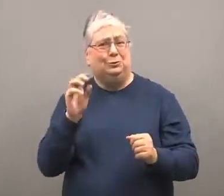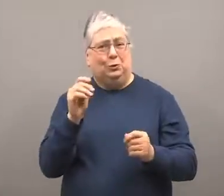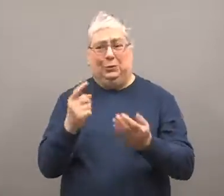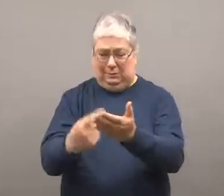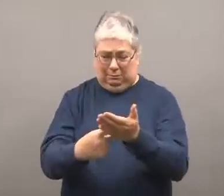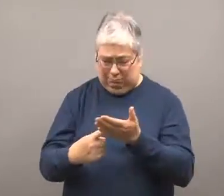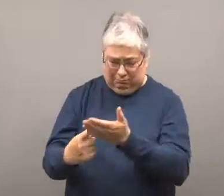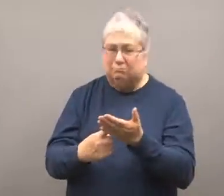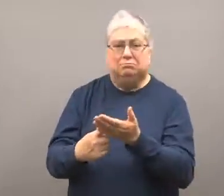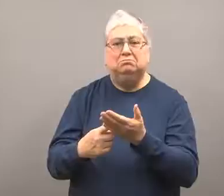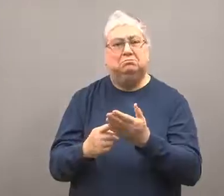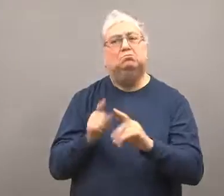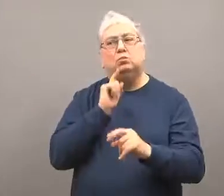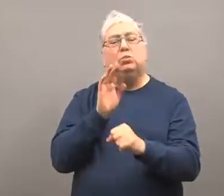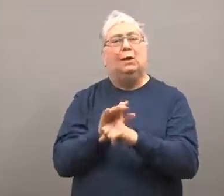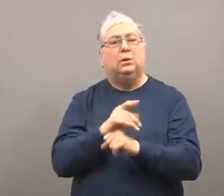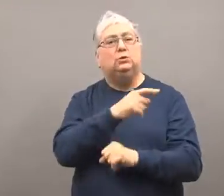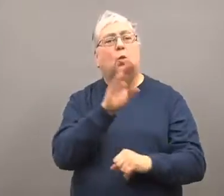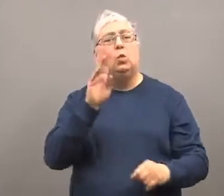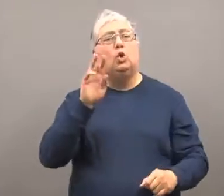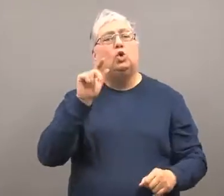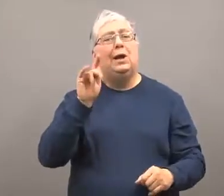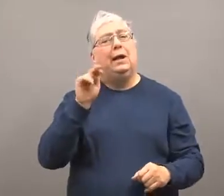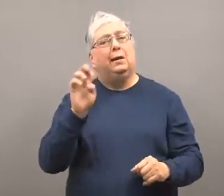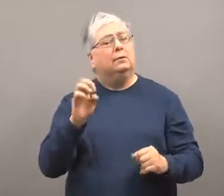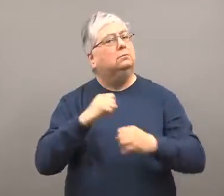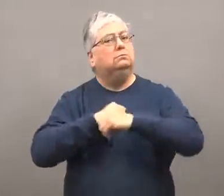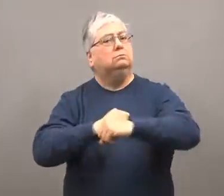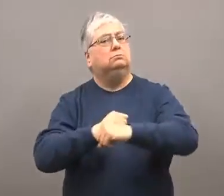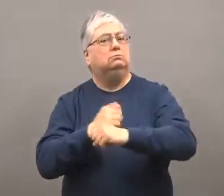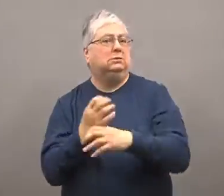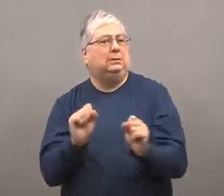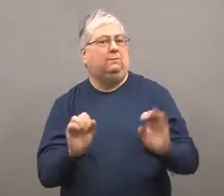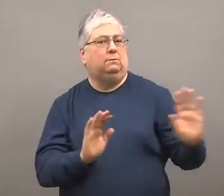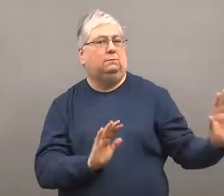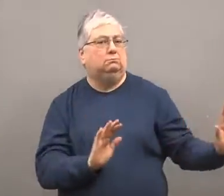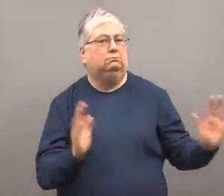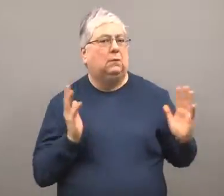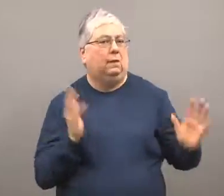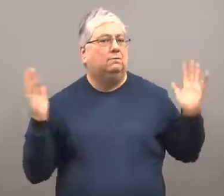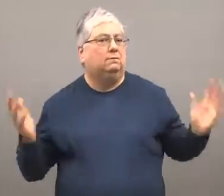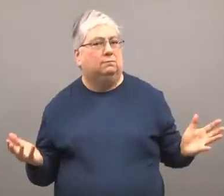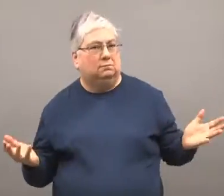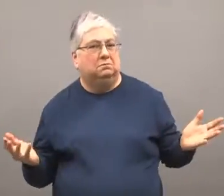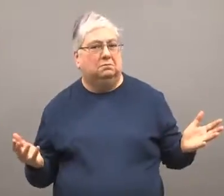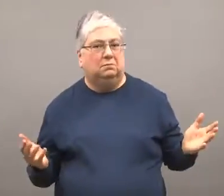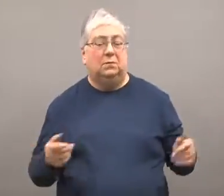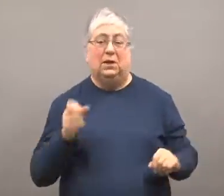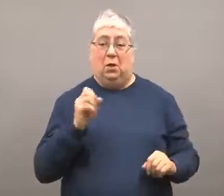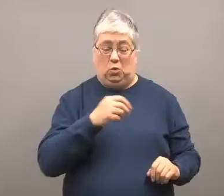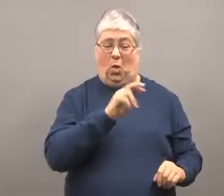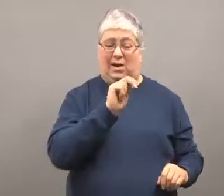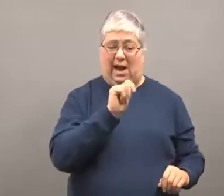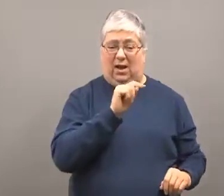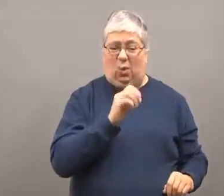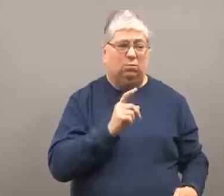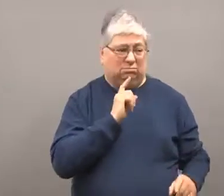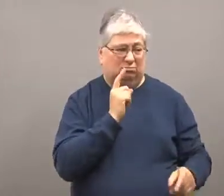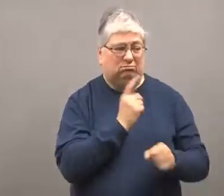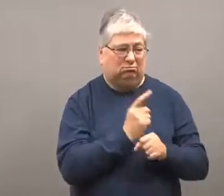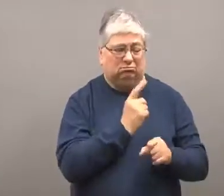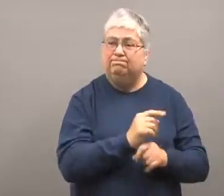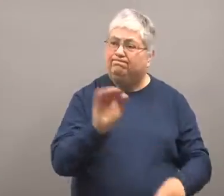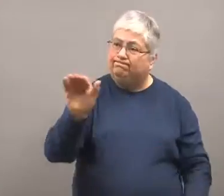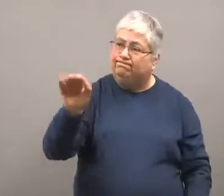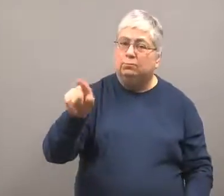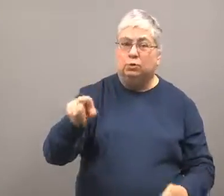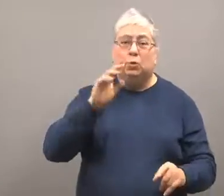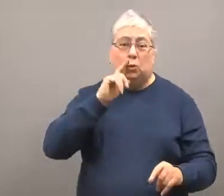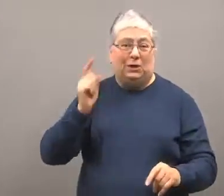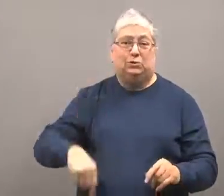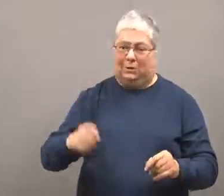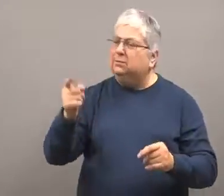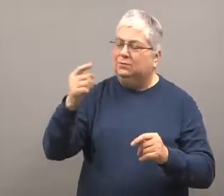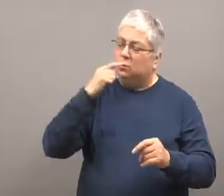guaranteeing Ukraine's right to be independent and not interfered with.